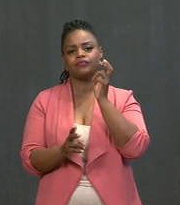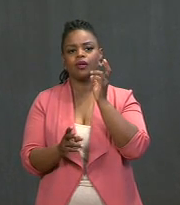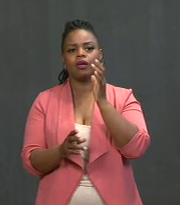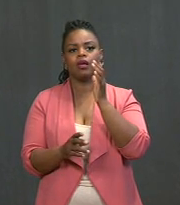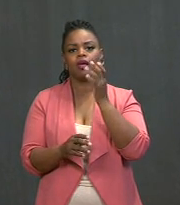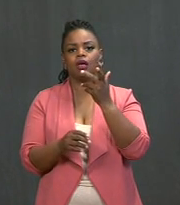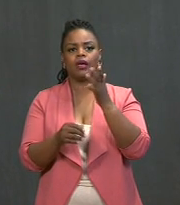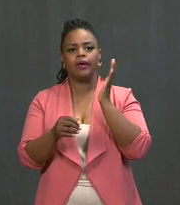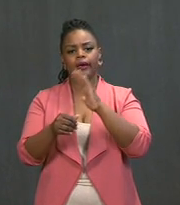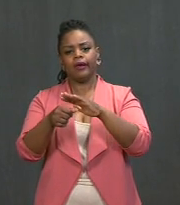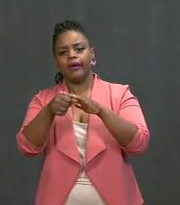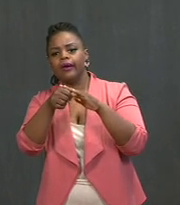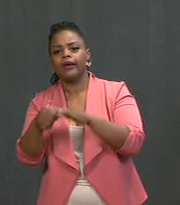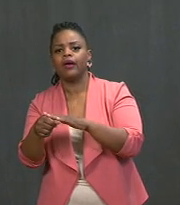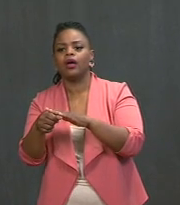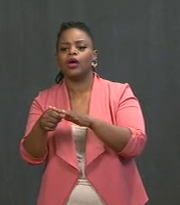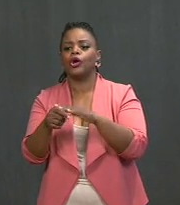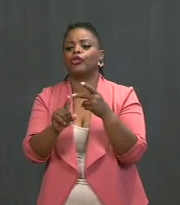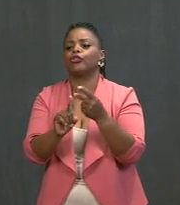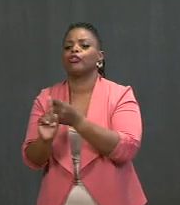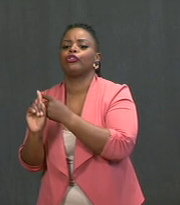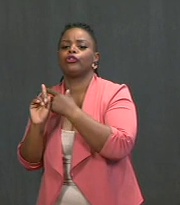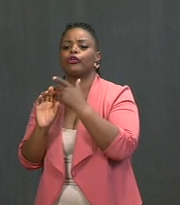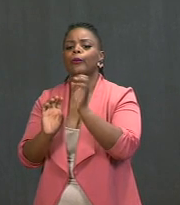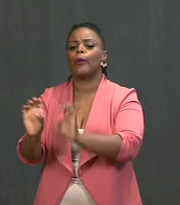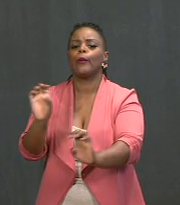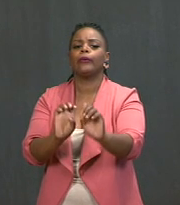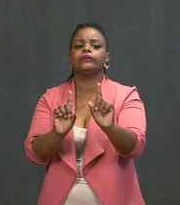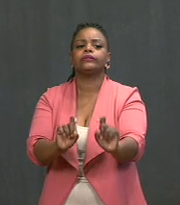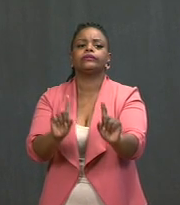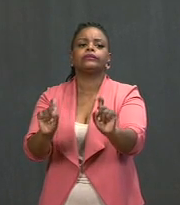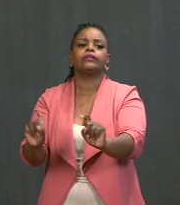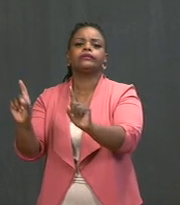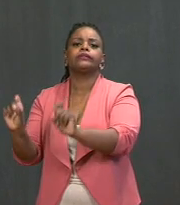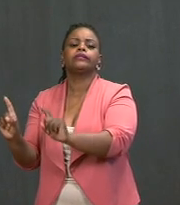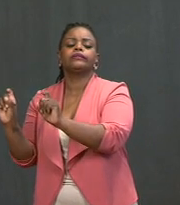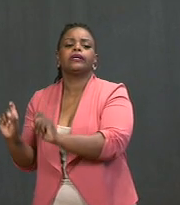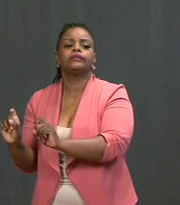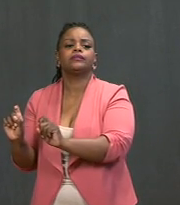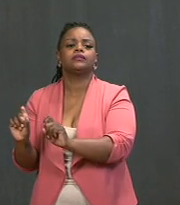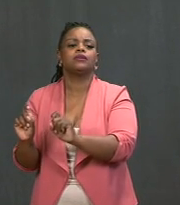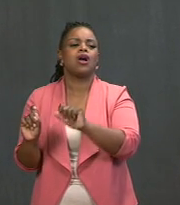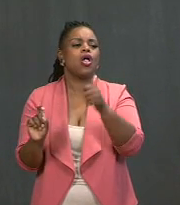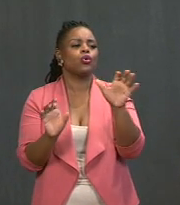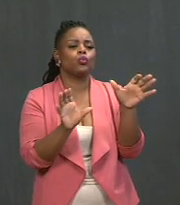not sure that they're being told the truth, et cetera. But then there's another group that seems, to me, to be --